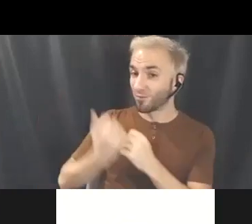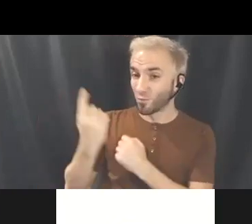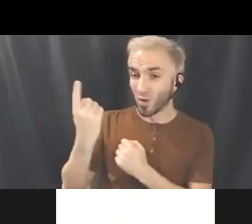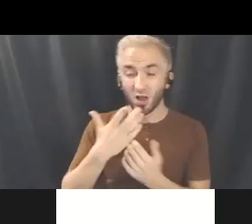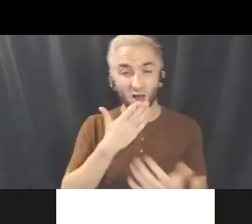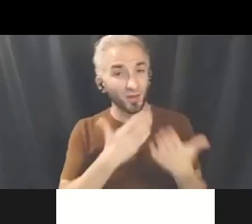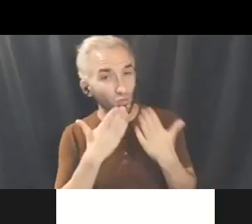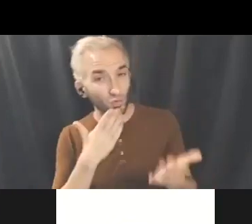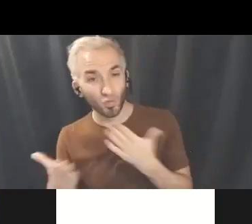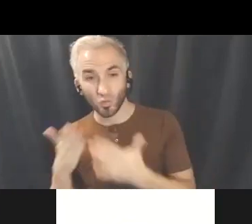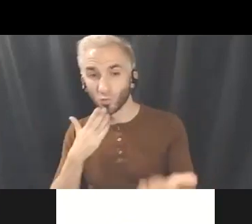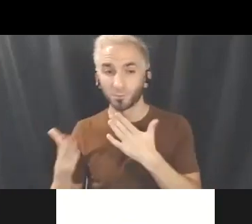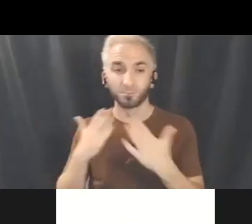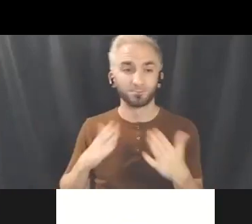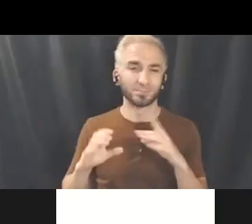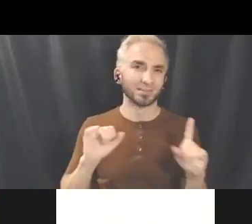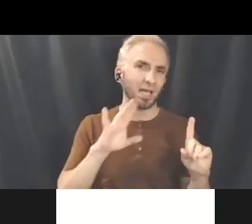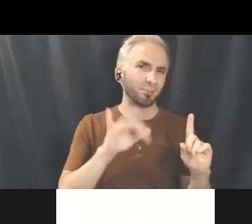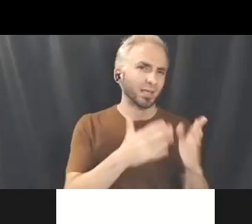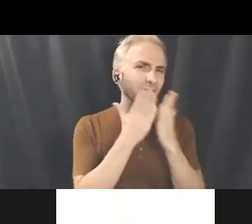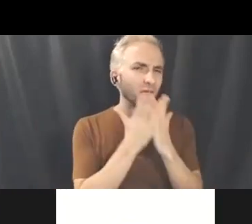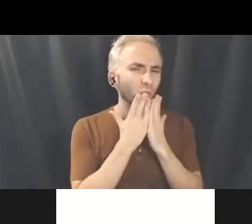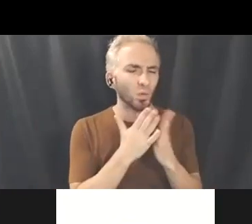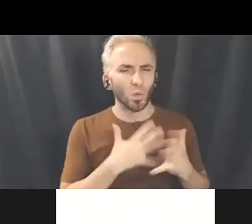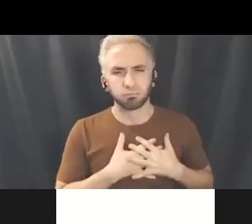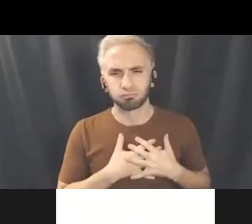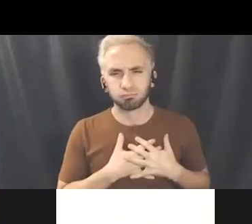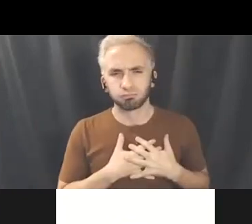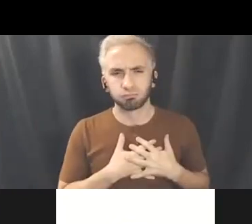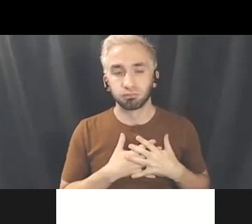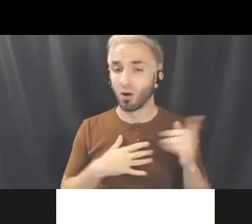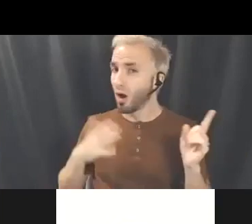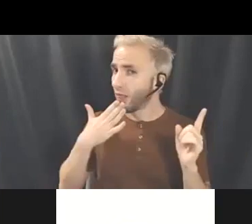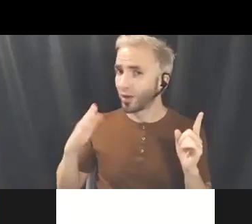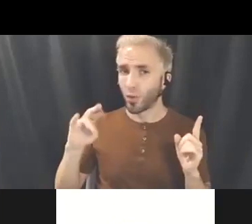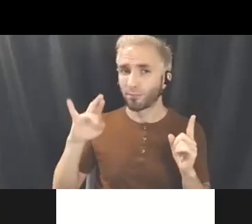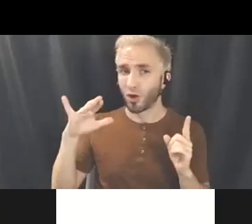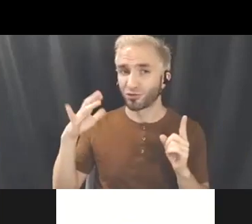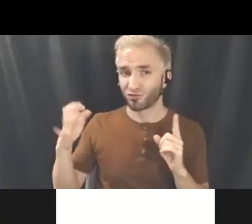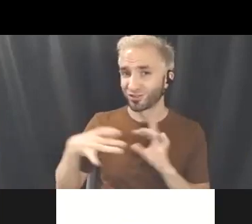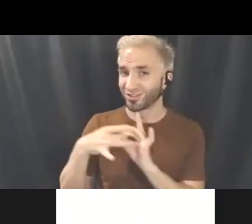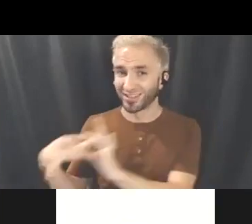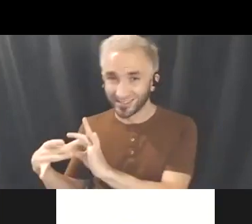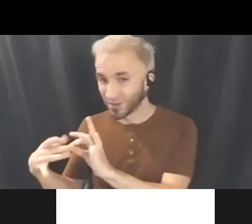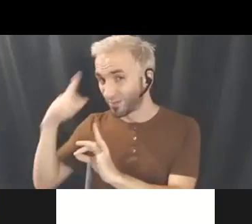It's so great, so much gratitude, thank you for connections.